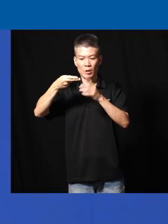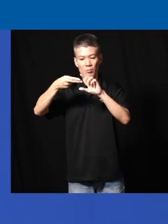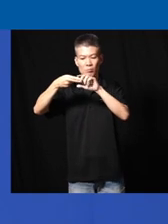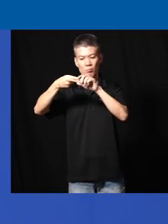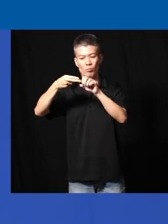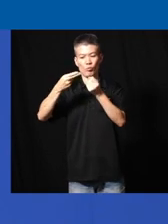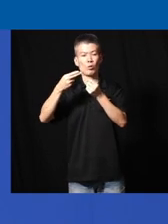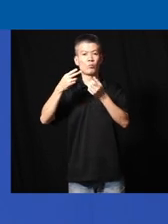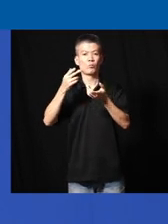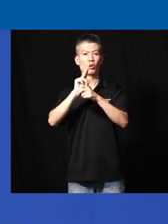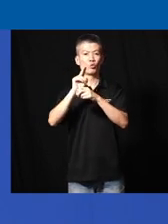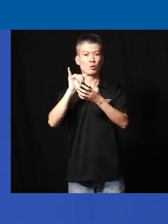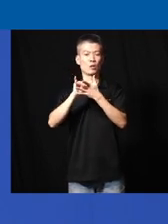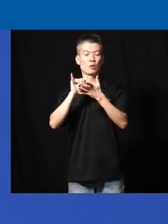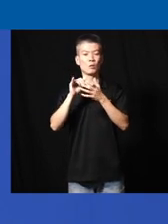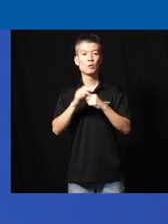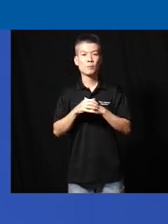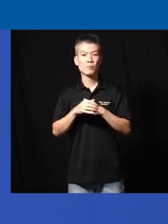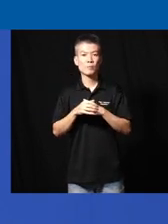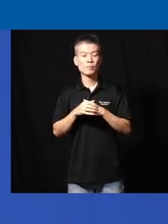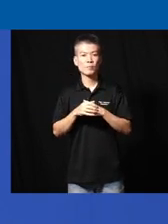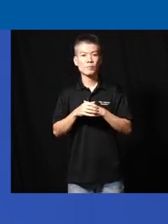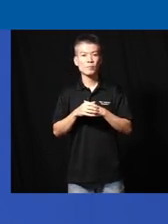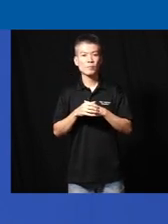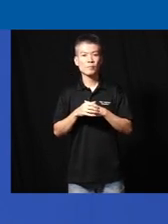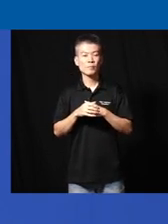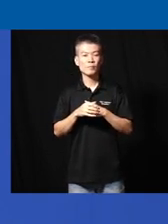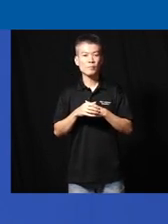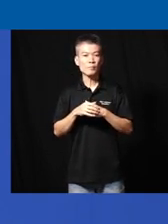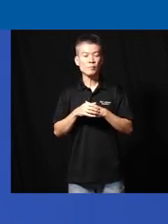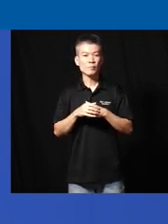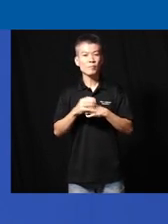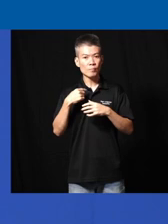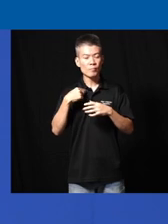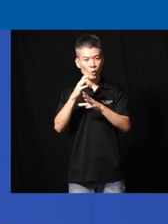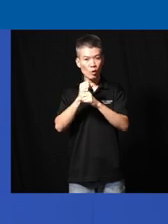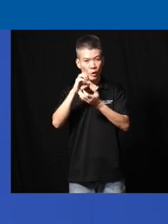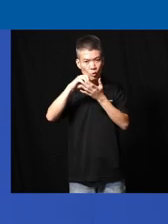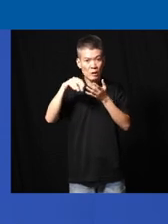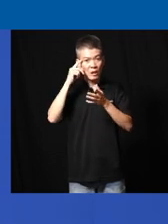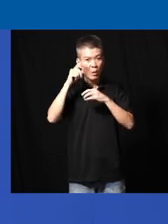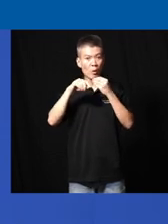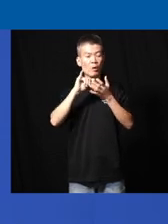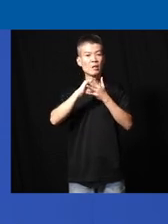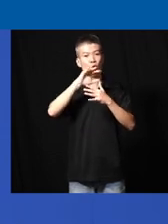they just kind of fixed it now um so we I got the students to think about this whole feeding